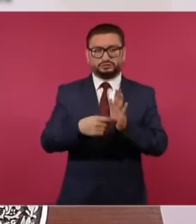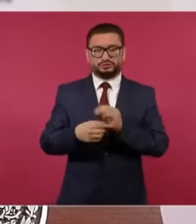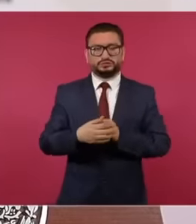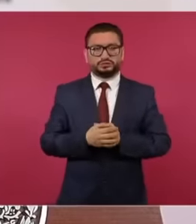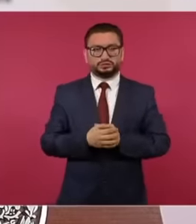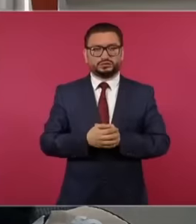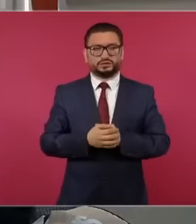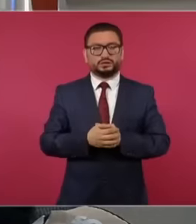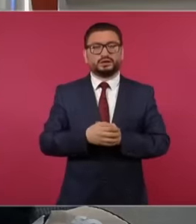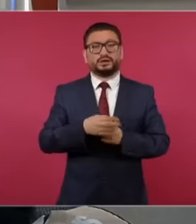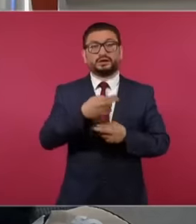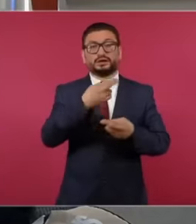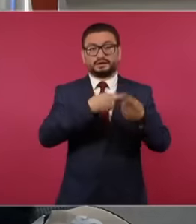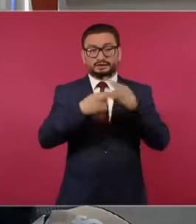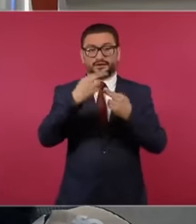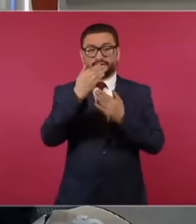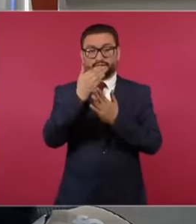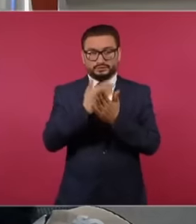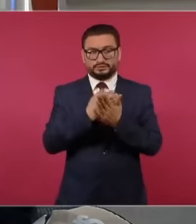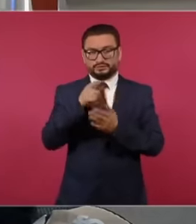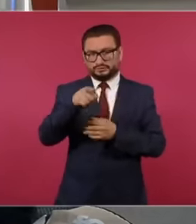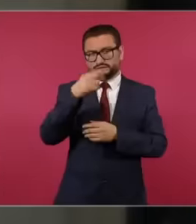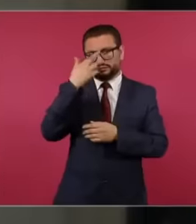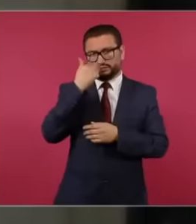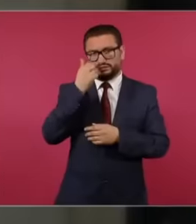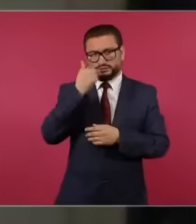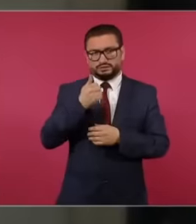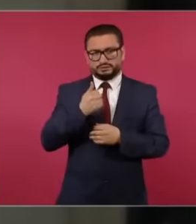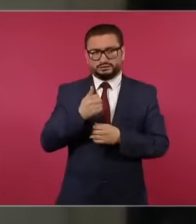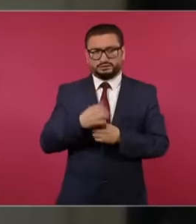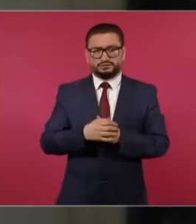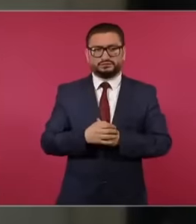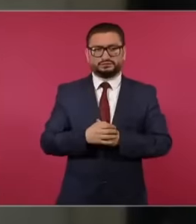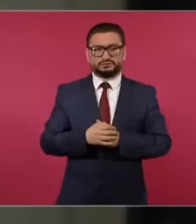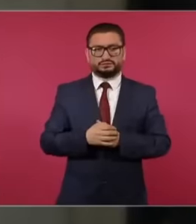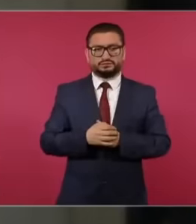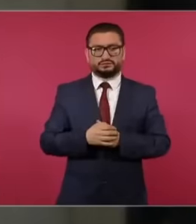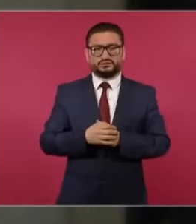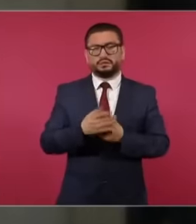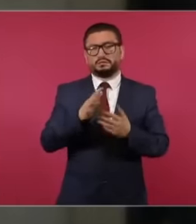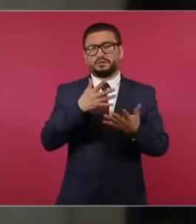have been decreased. You are absolutely right, in other words, they have only been About 10,000 people returned